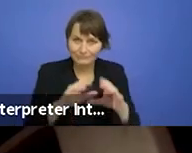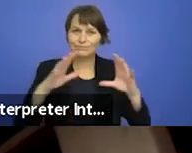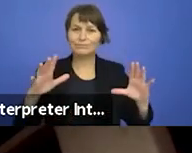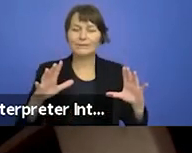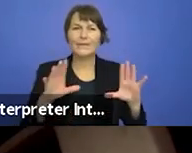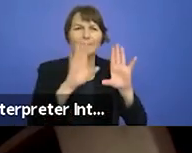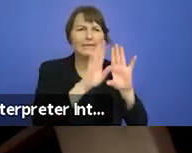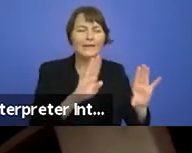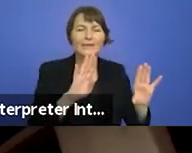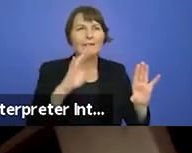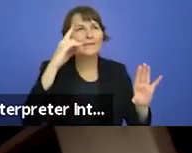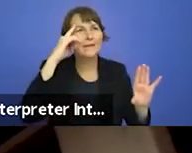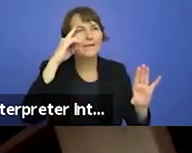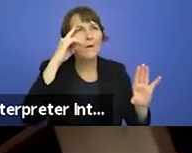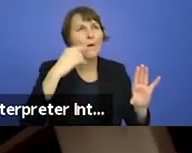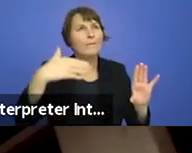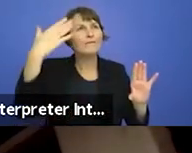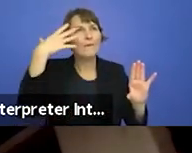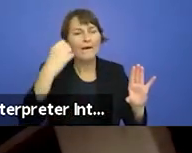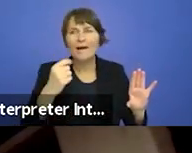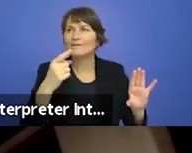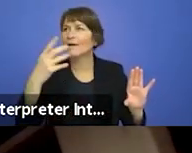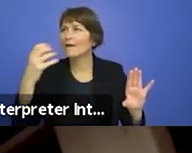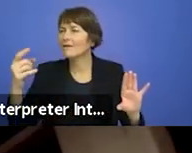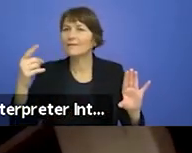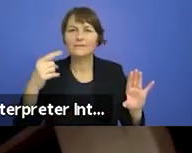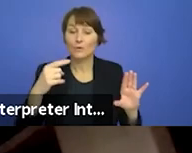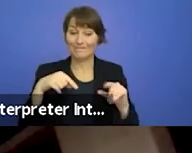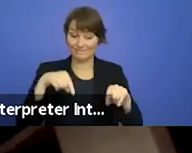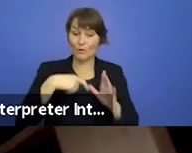old, it became clear that PROJEKT EUROPA could not take place in Stratford-upon-Avon as planned.